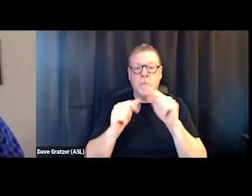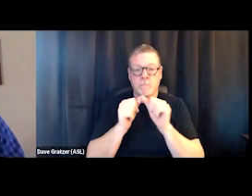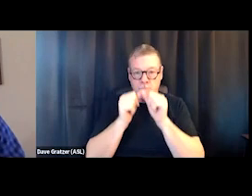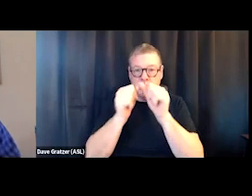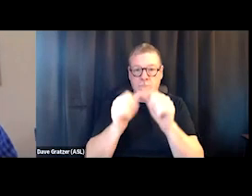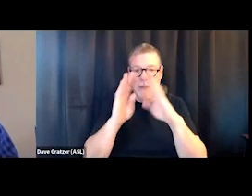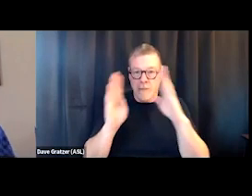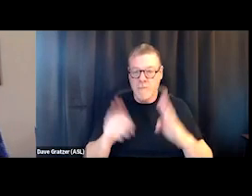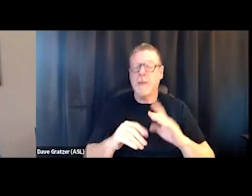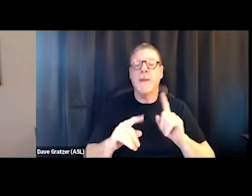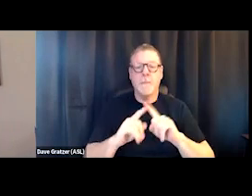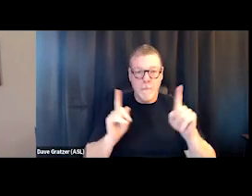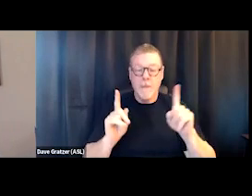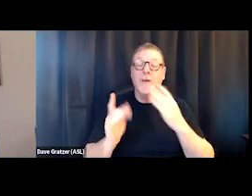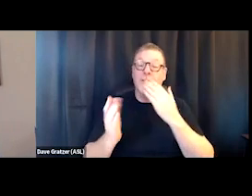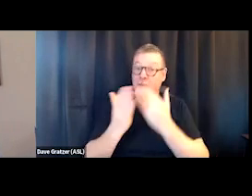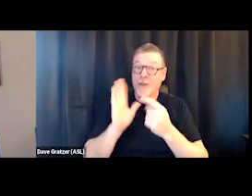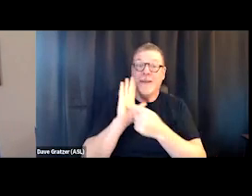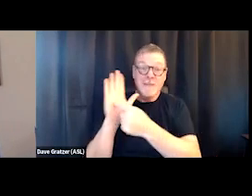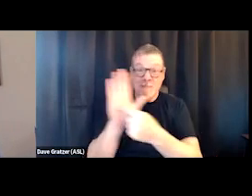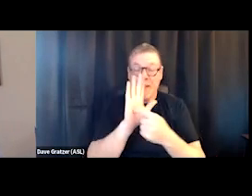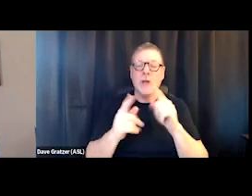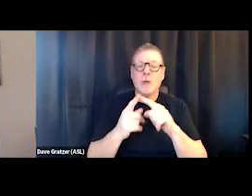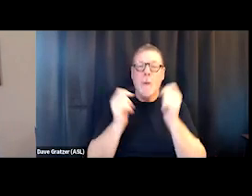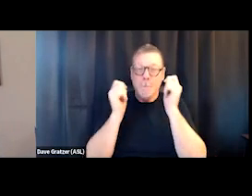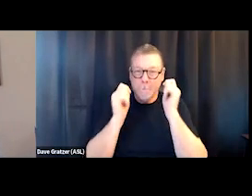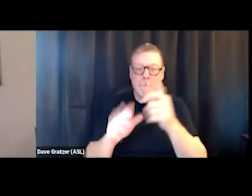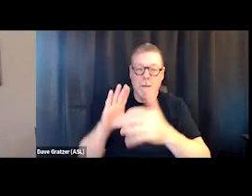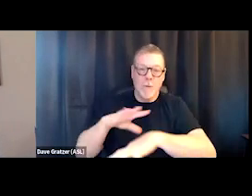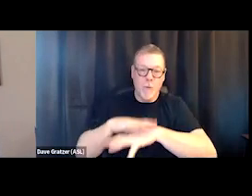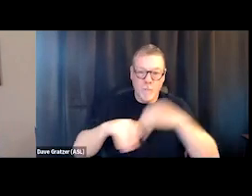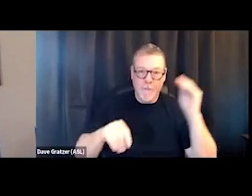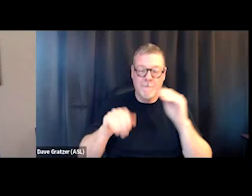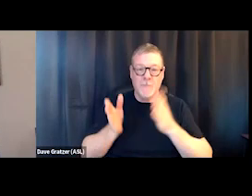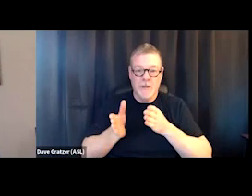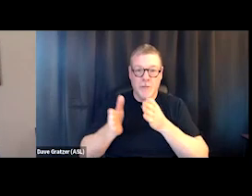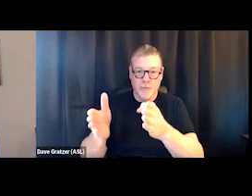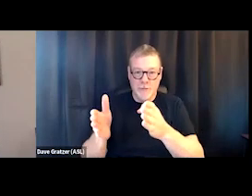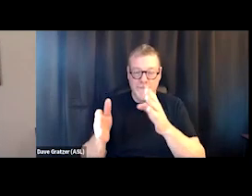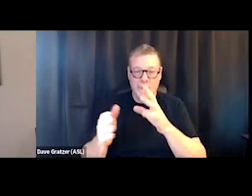But it's been a great model to get folks immediately off the street while they're sort of putting things together